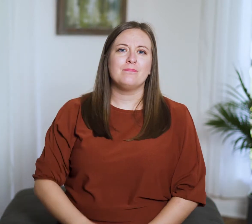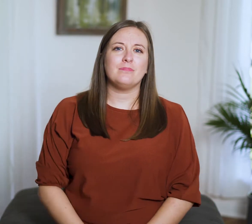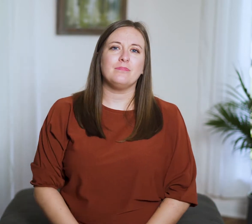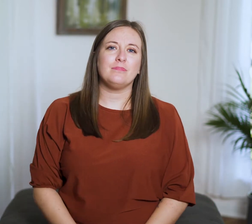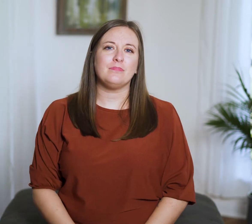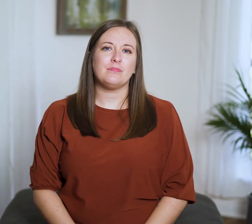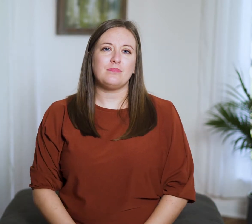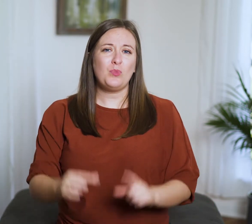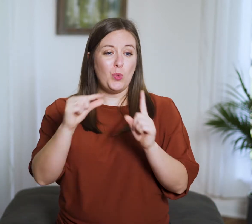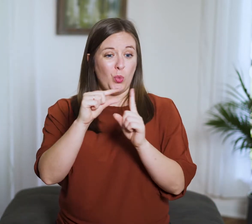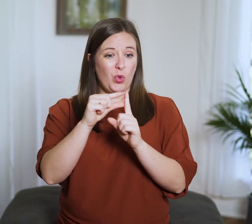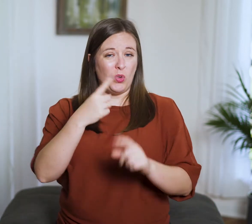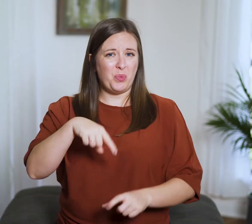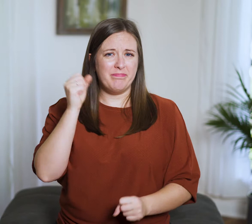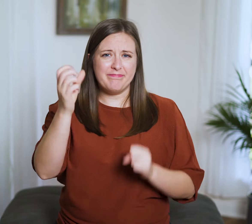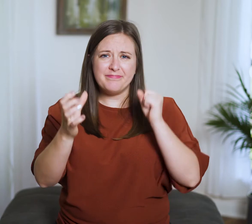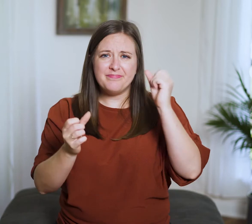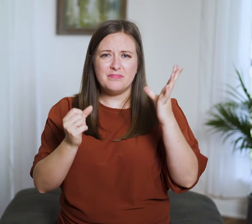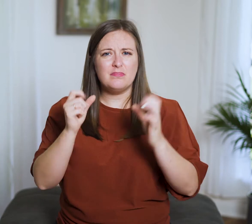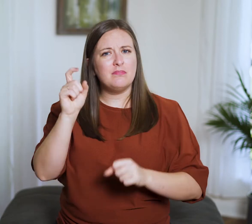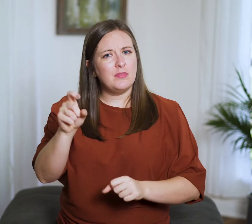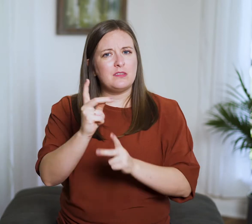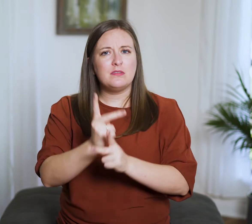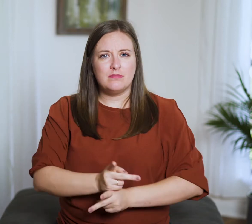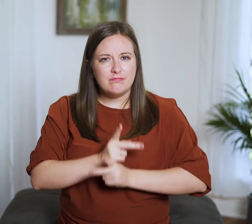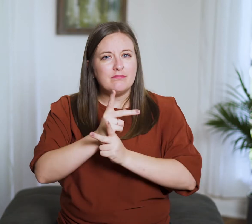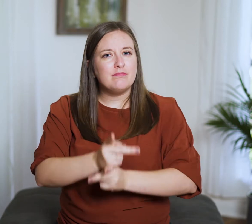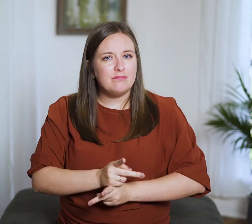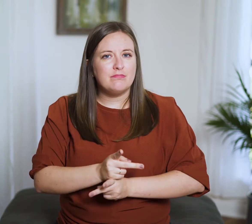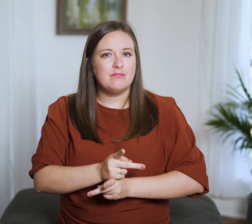The words we speak have to be measured carefully.